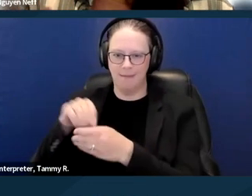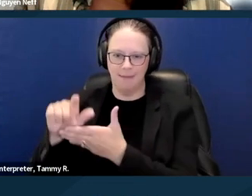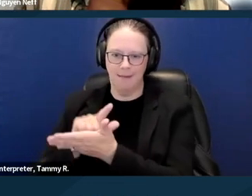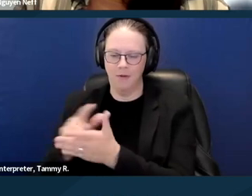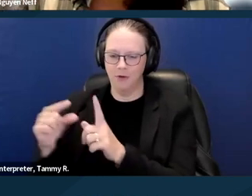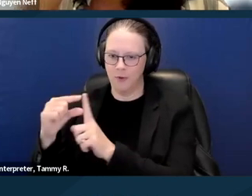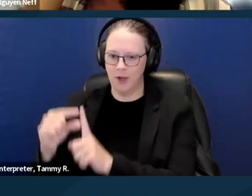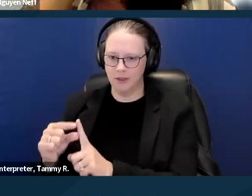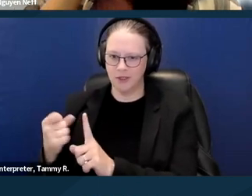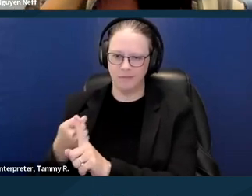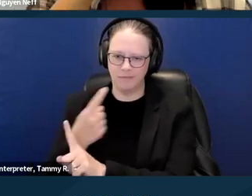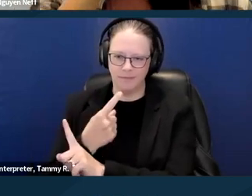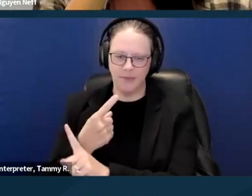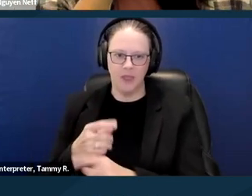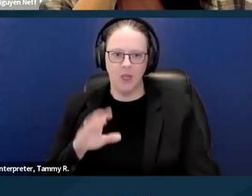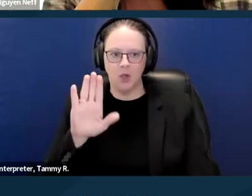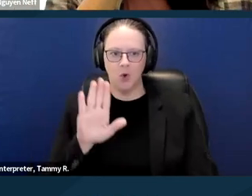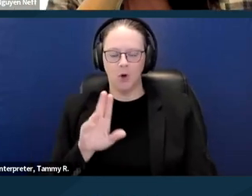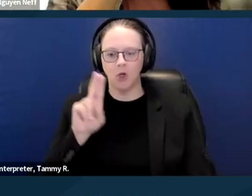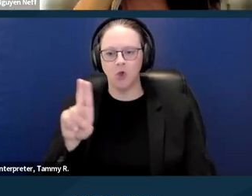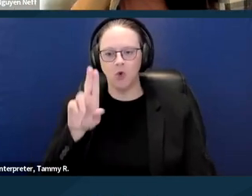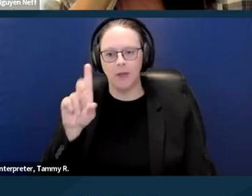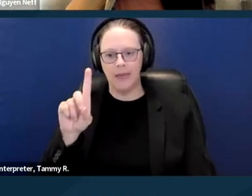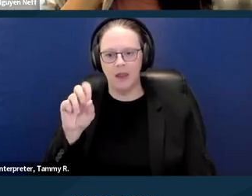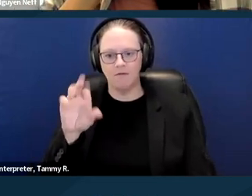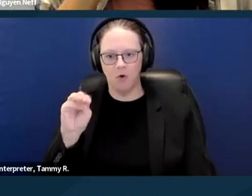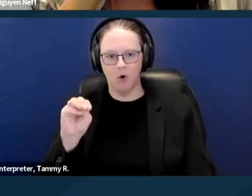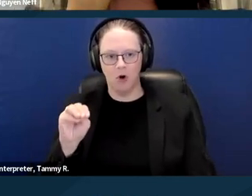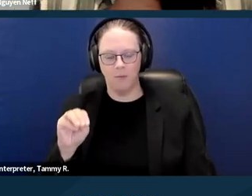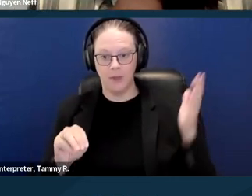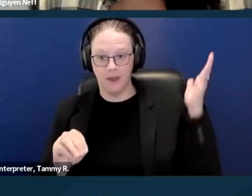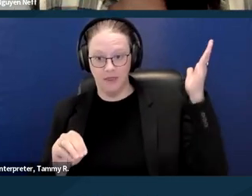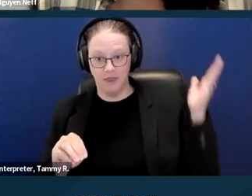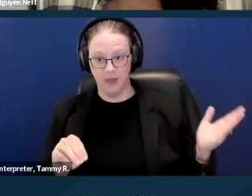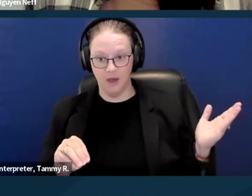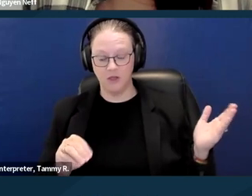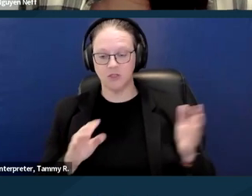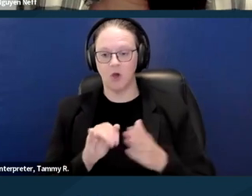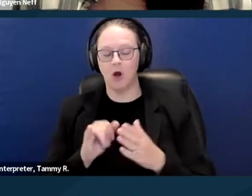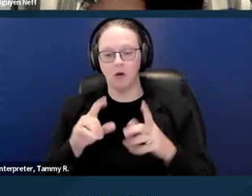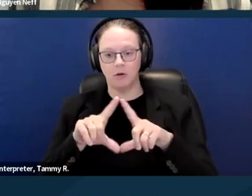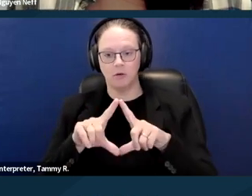So in your UD form, these are the sections that you're going to wanna check off as affirmative defenses.